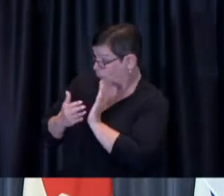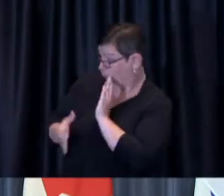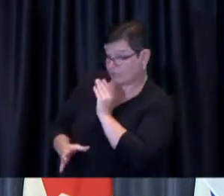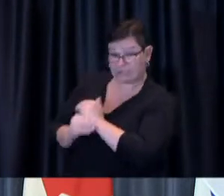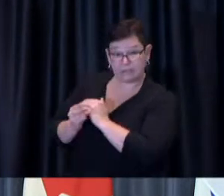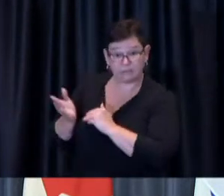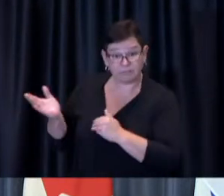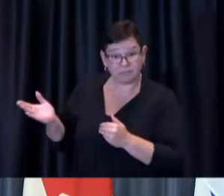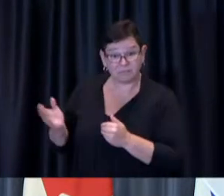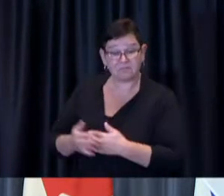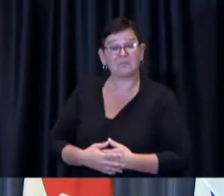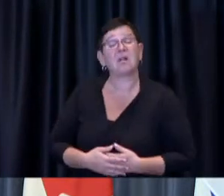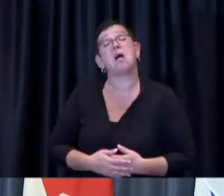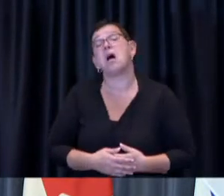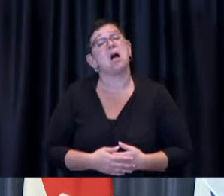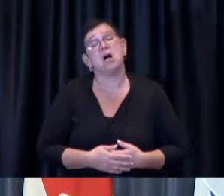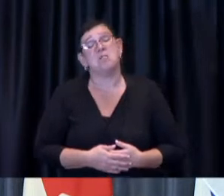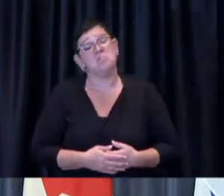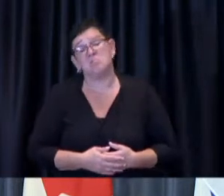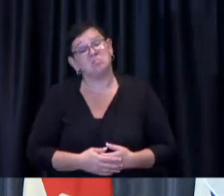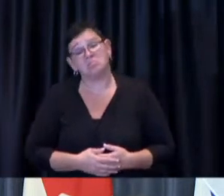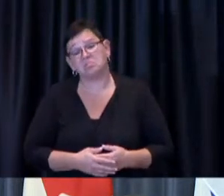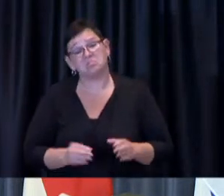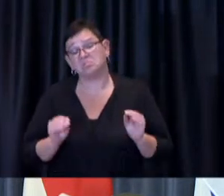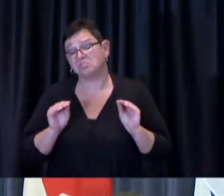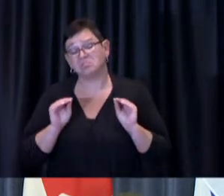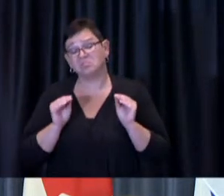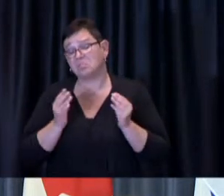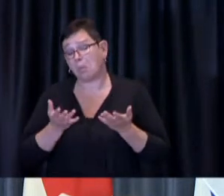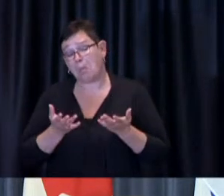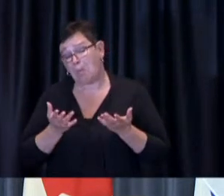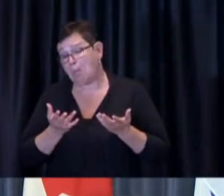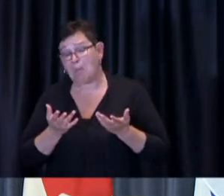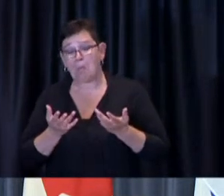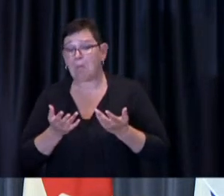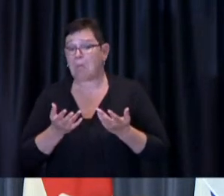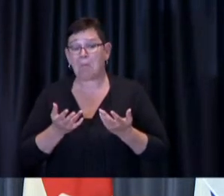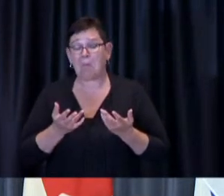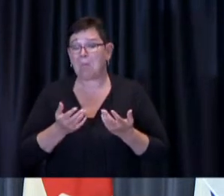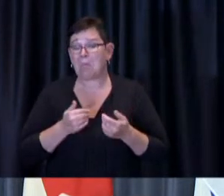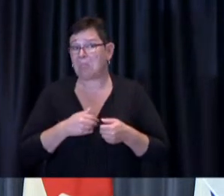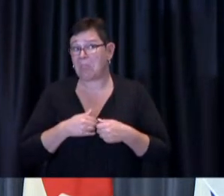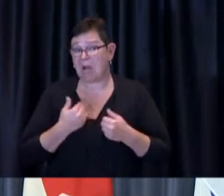nothing much further to add to what the mayor said i think he's quite right clearly